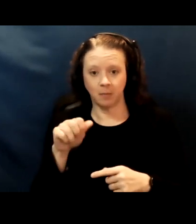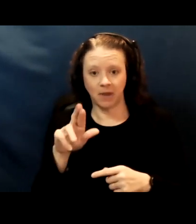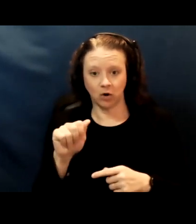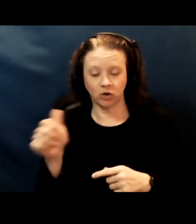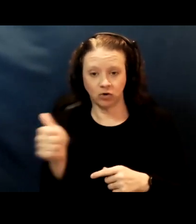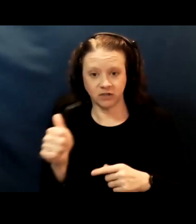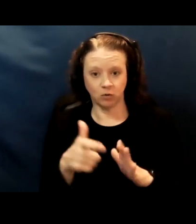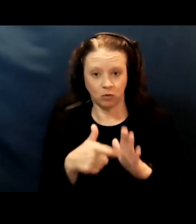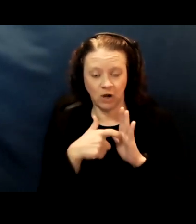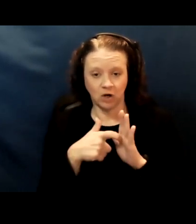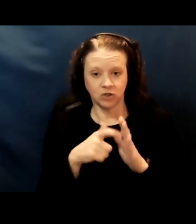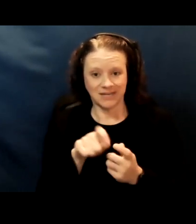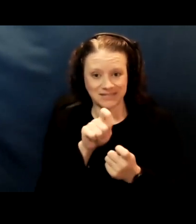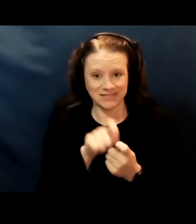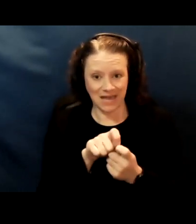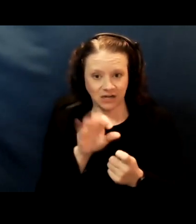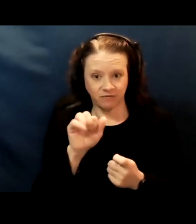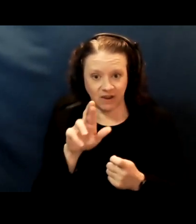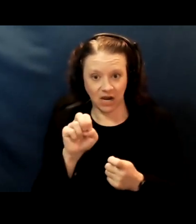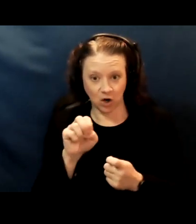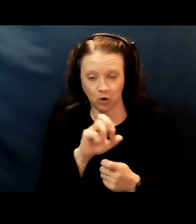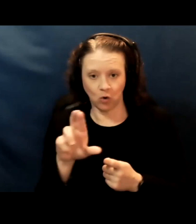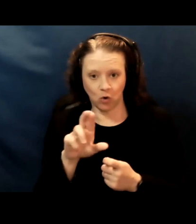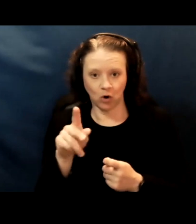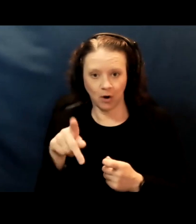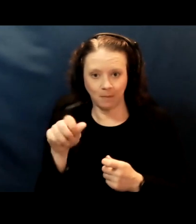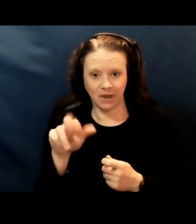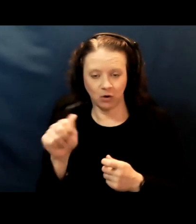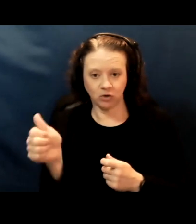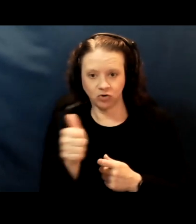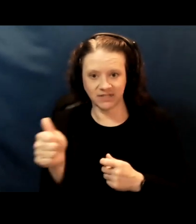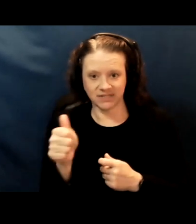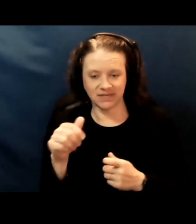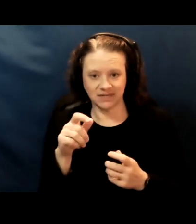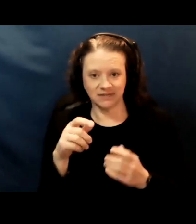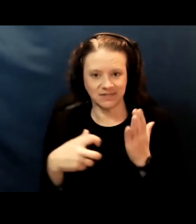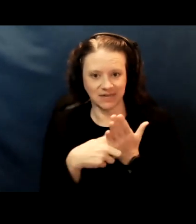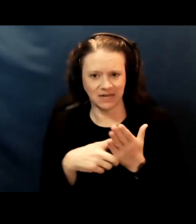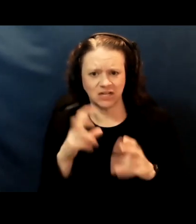or a pair of transit ticket. It is much harder to access cash these days because of the pandemic.